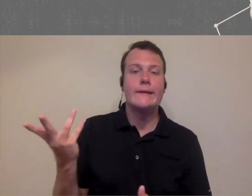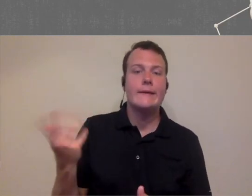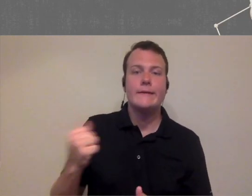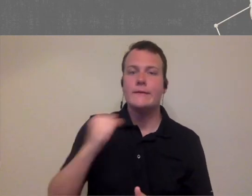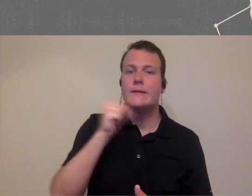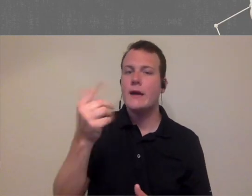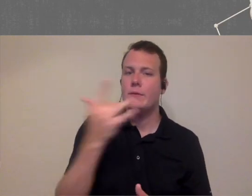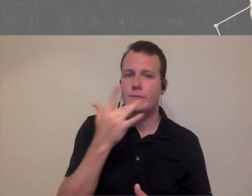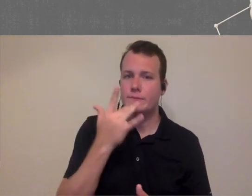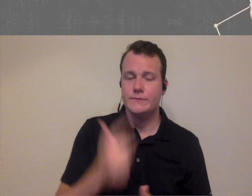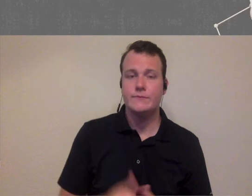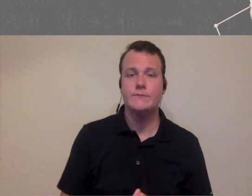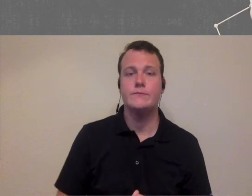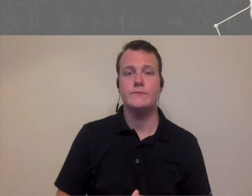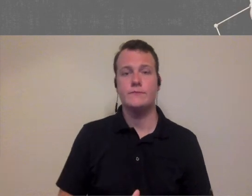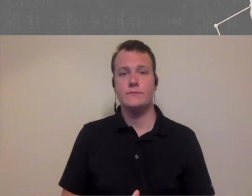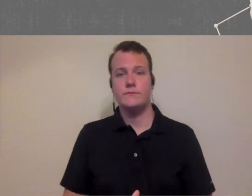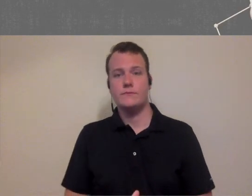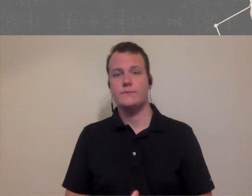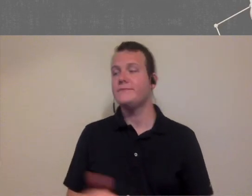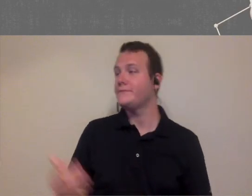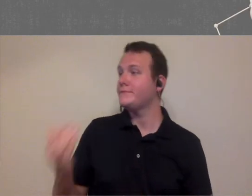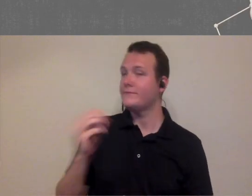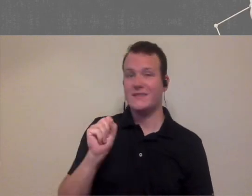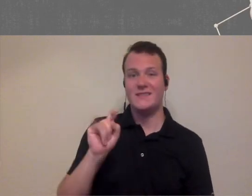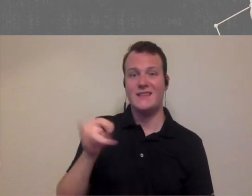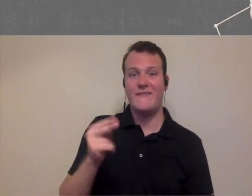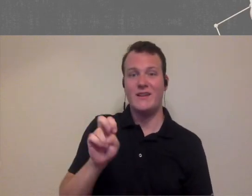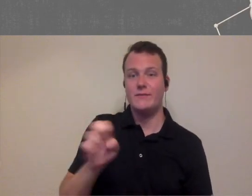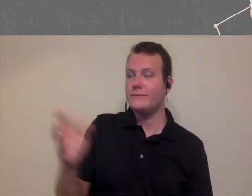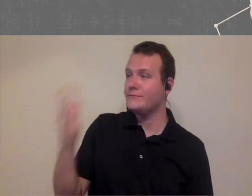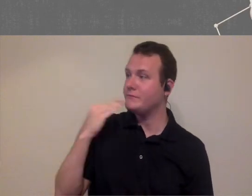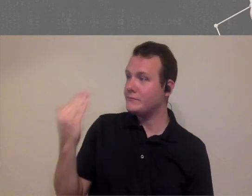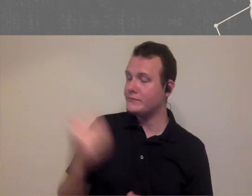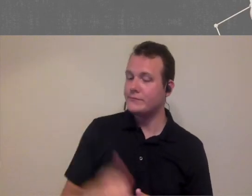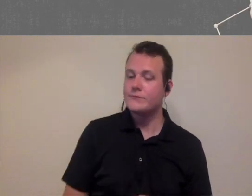probably wouldn't be probably wouldn't be preferable thank you that's that's